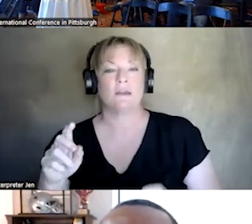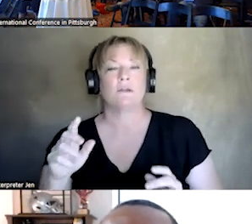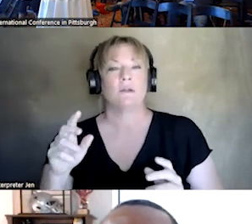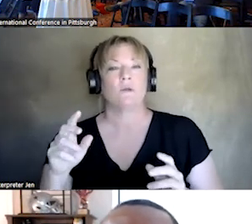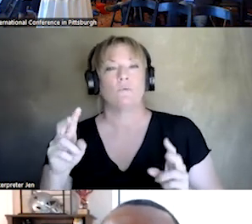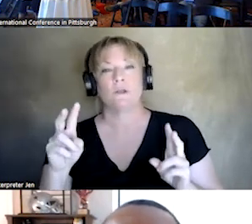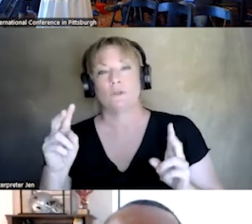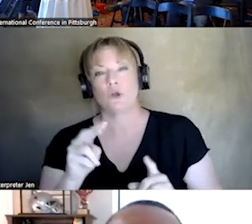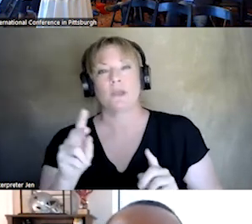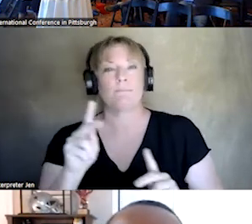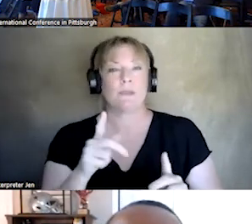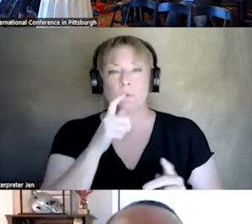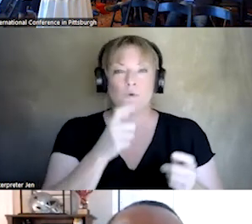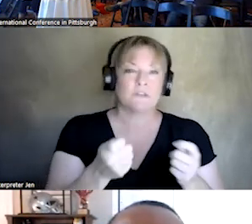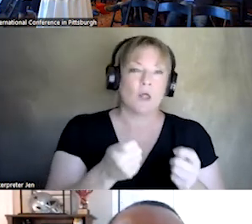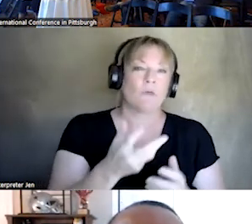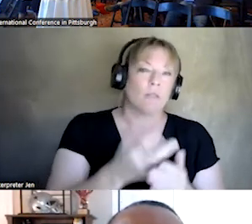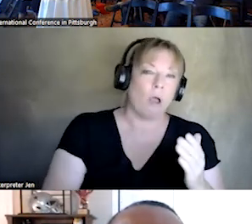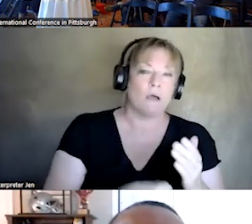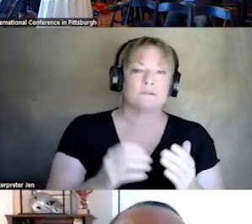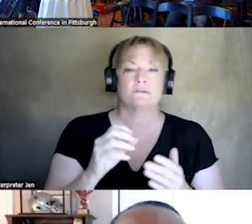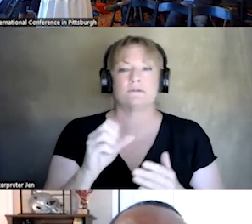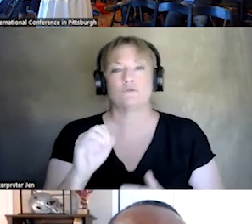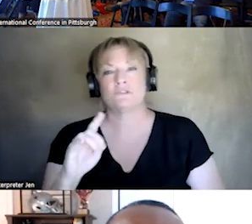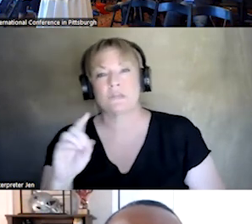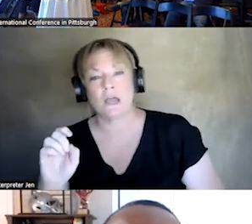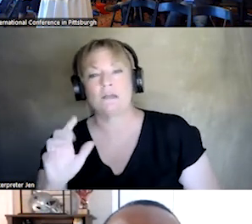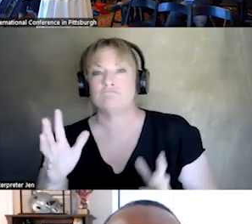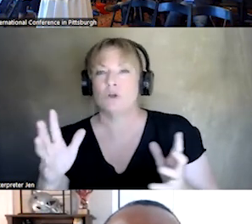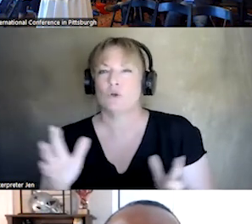DEALT WITH SUICIDE, LOSS, SUICIDE. DO ENCOURAGE YOU TO TUNE INTO THOSE.